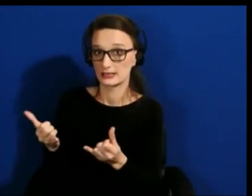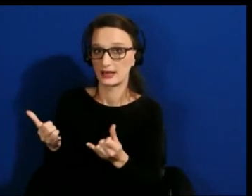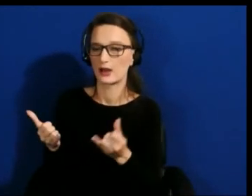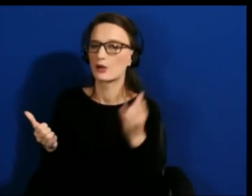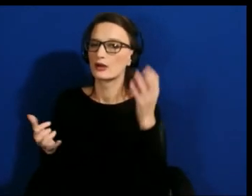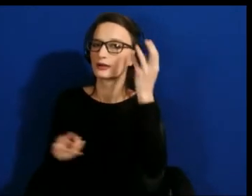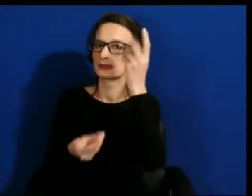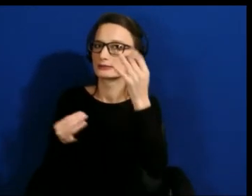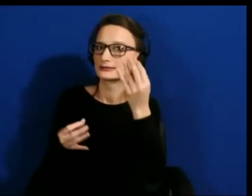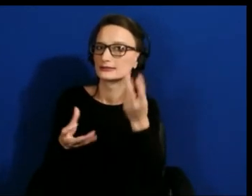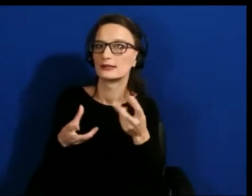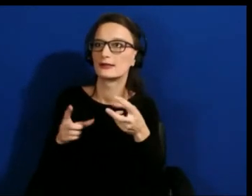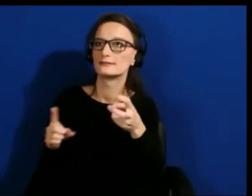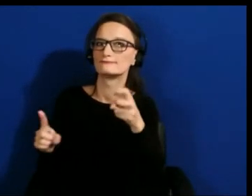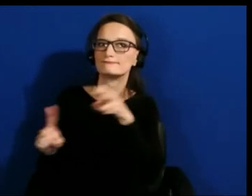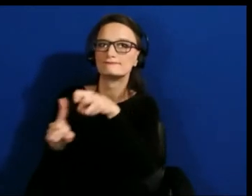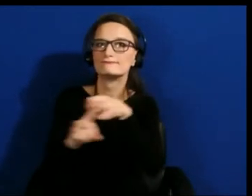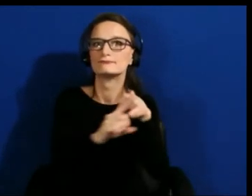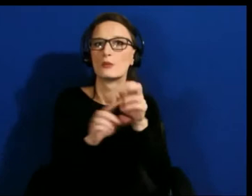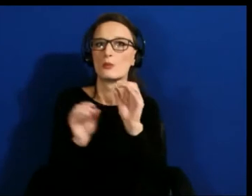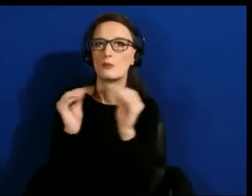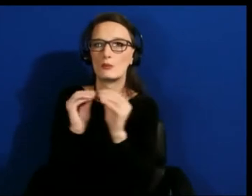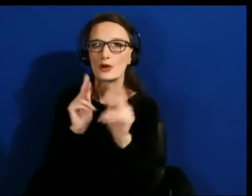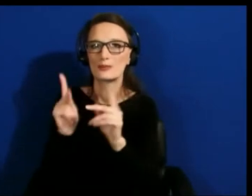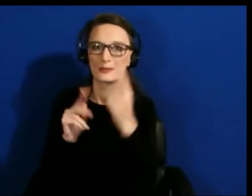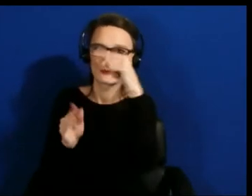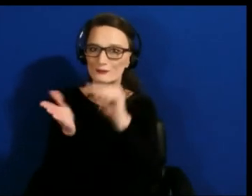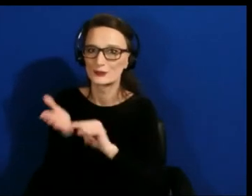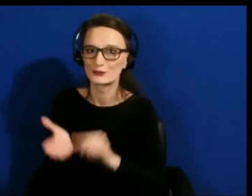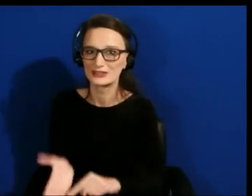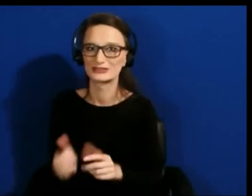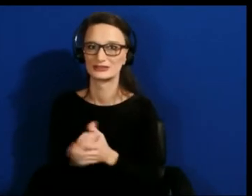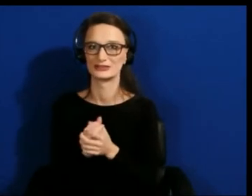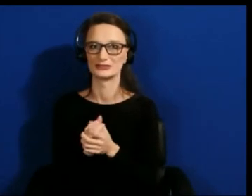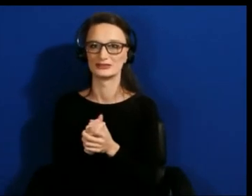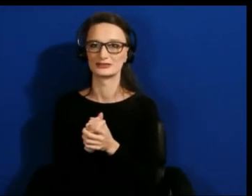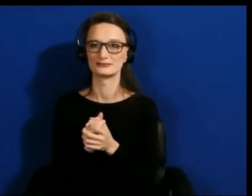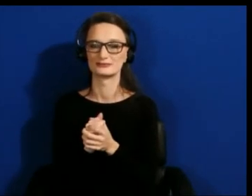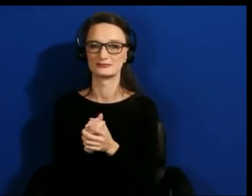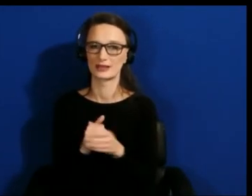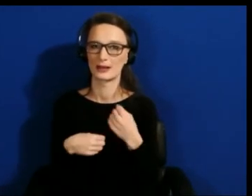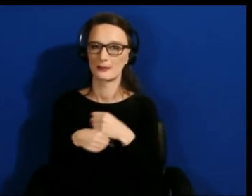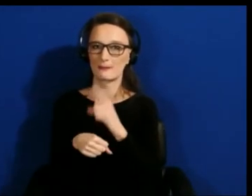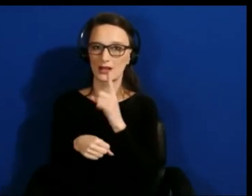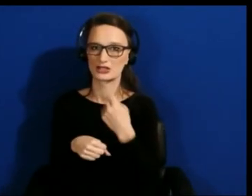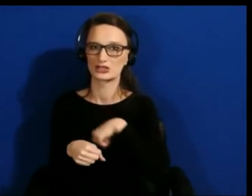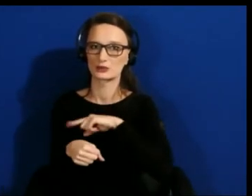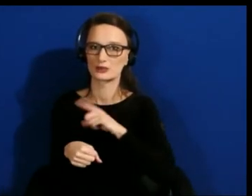Of course I'm going to put a plug in for research but let's make sure we're putting a really concerted effort towards talking